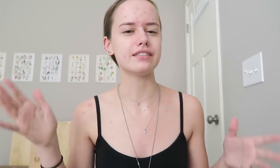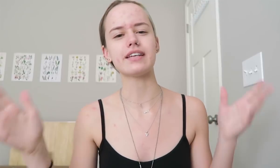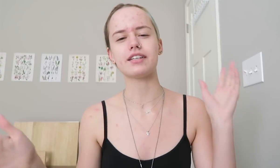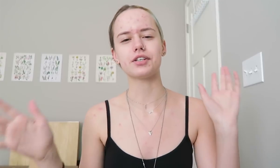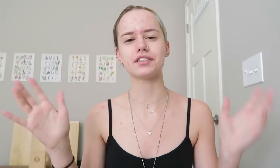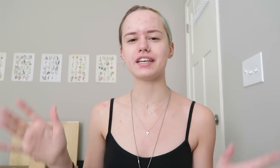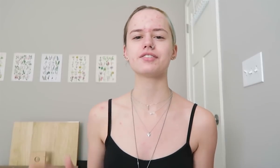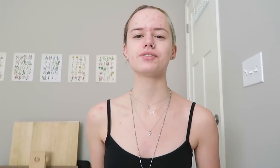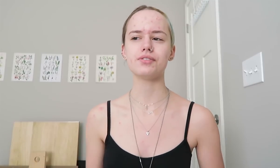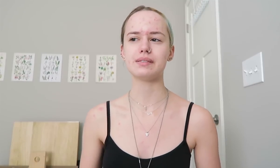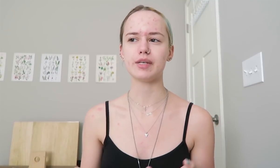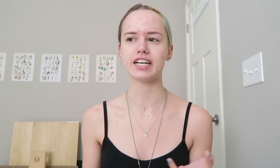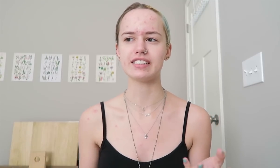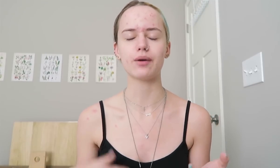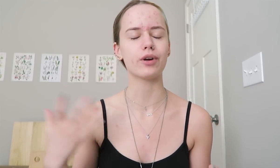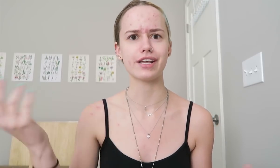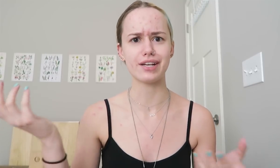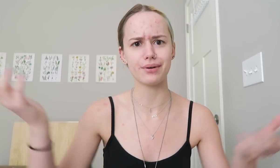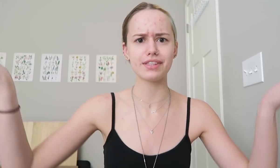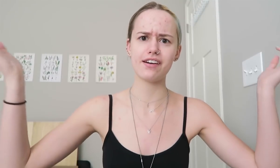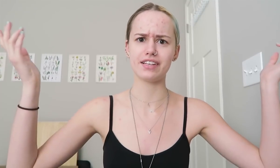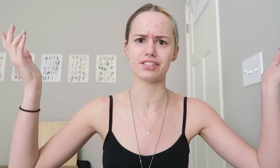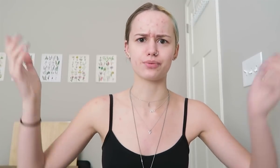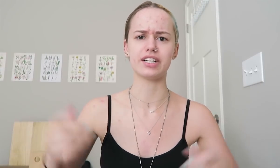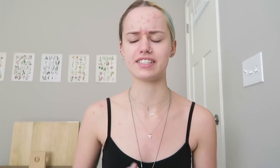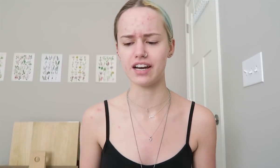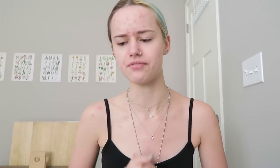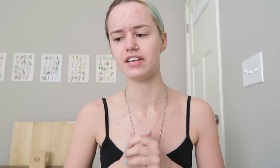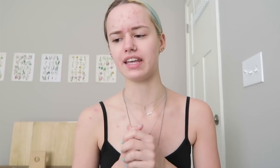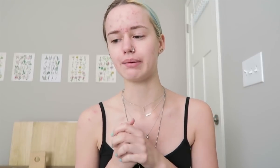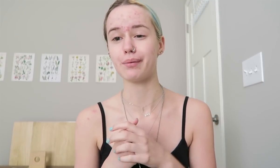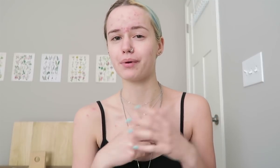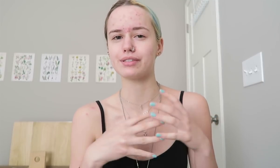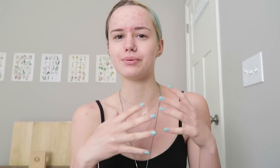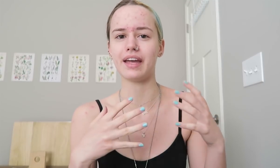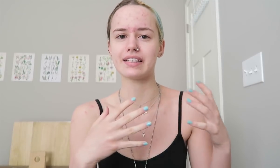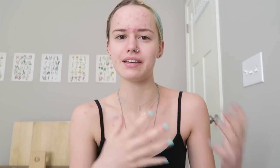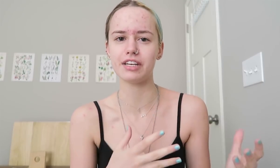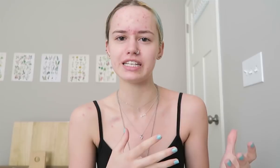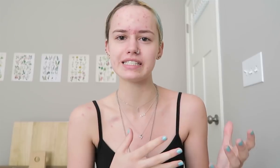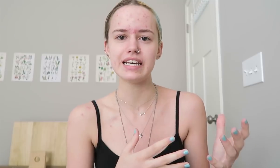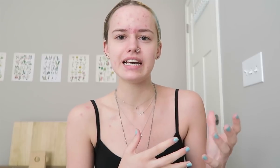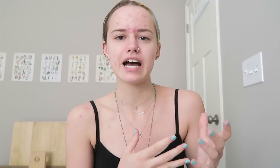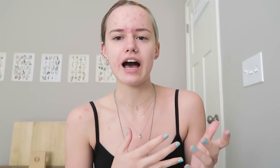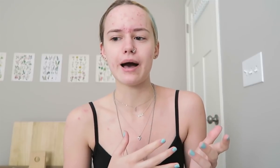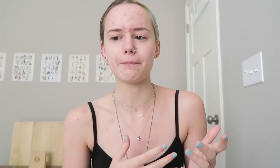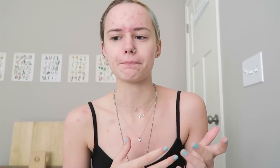the other student's because I wanted to know what their answers were and stuff. And like when we were doing activities, um, I guess I wanted to